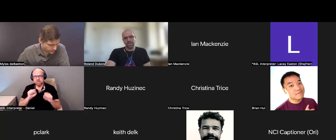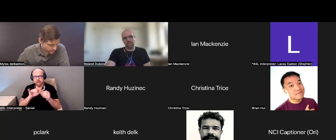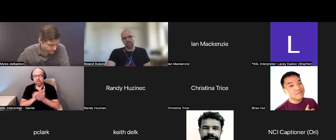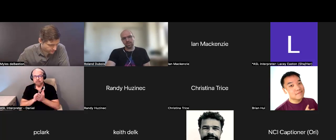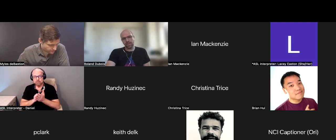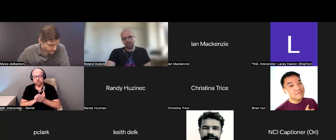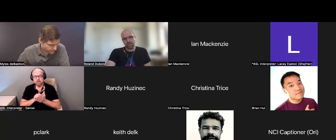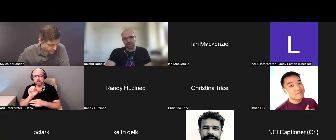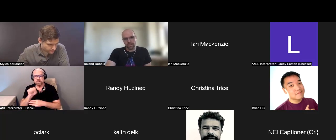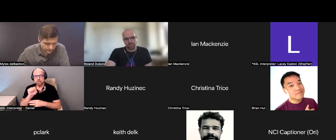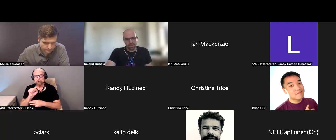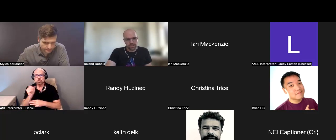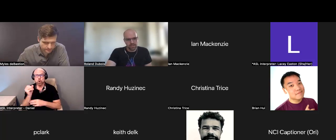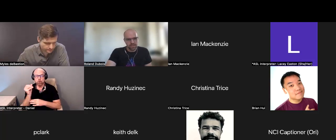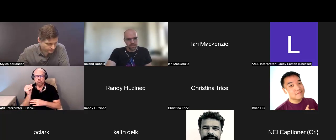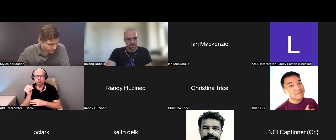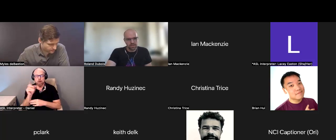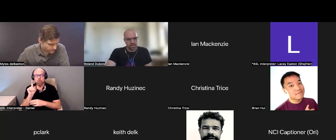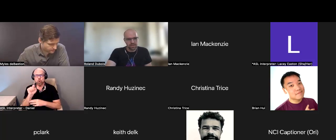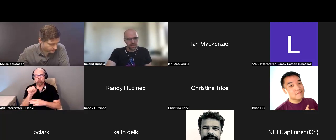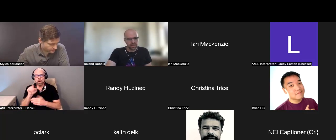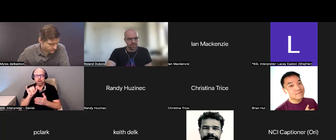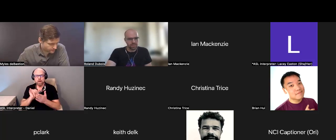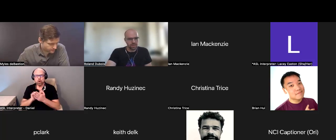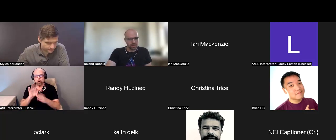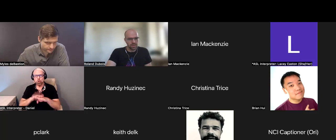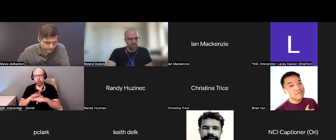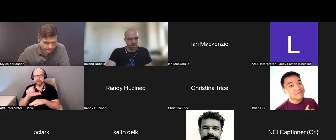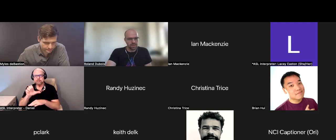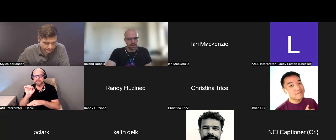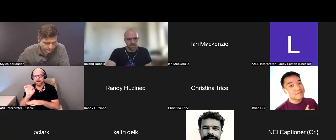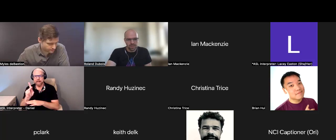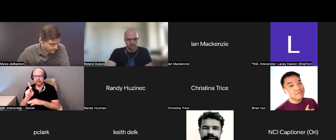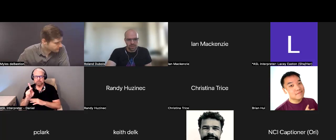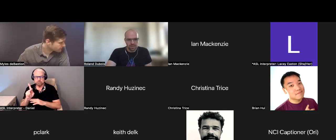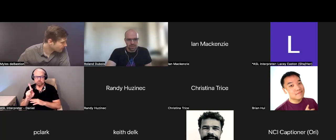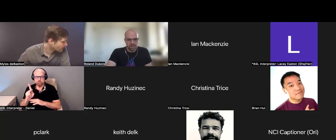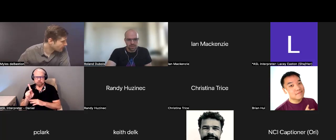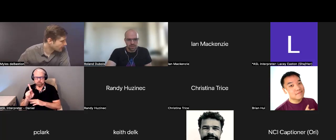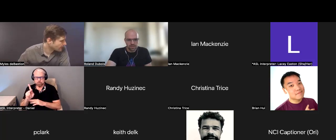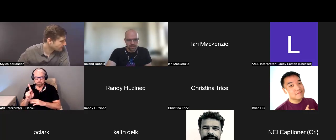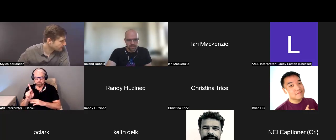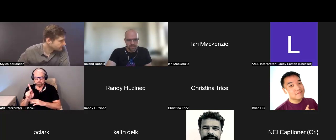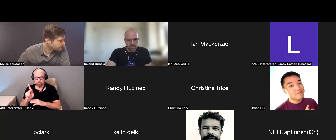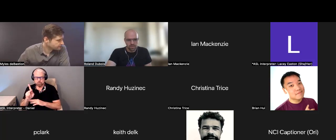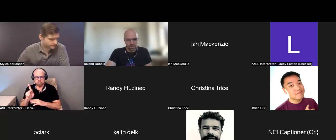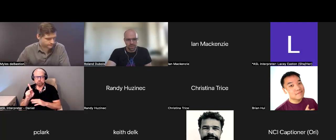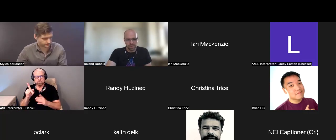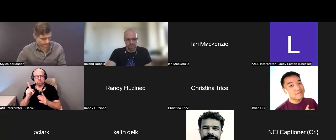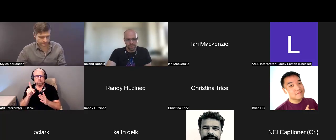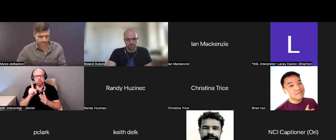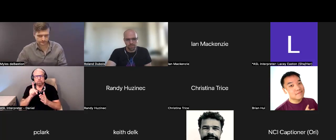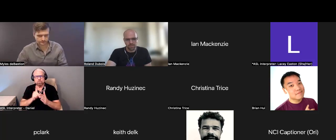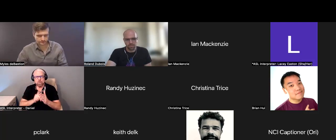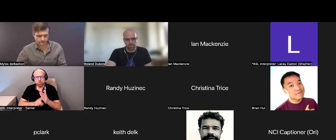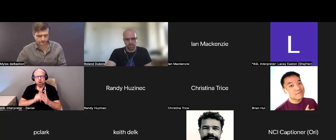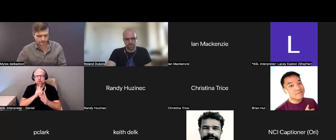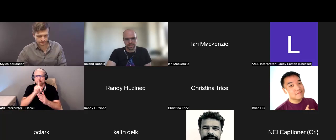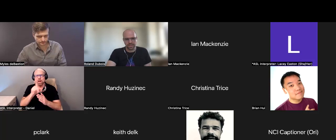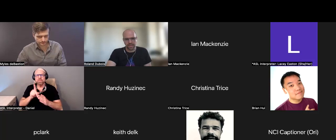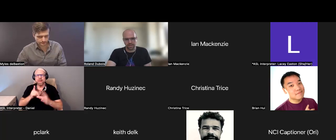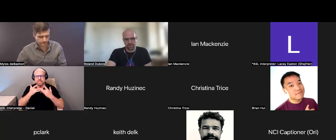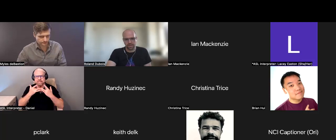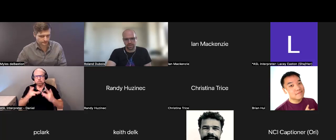so, the question on Slack is -- what are the typical roles of people who attend Hackathons?